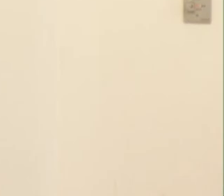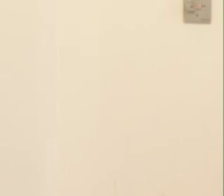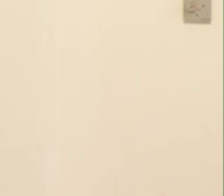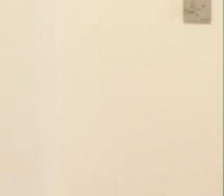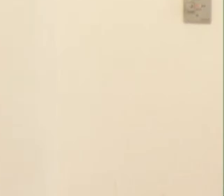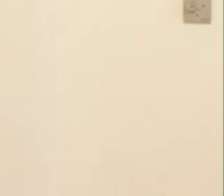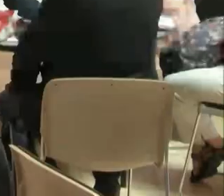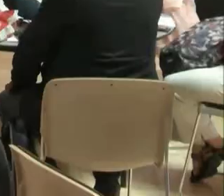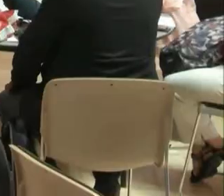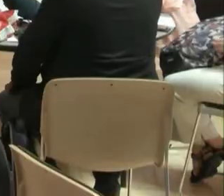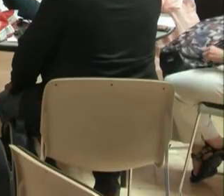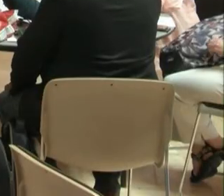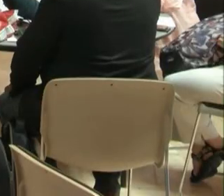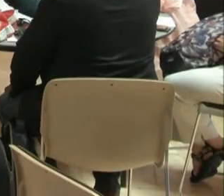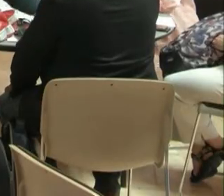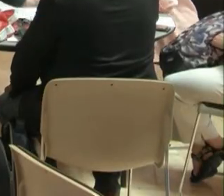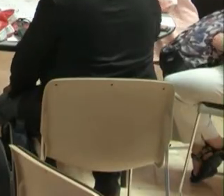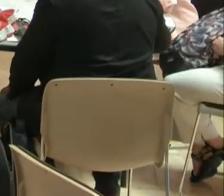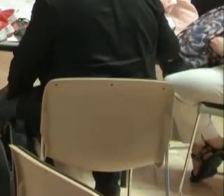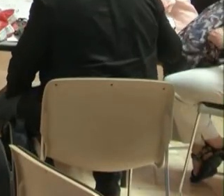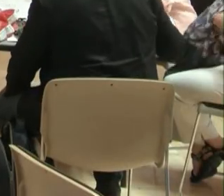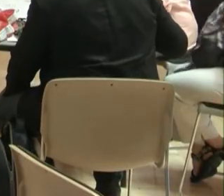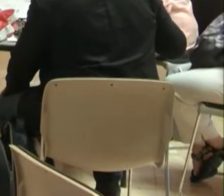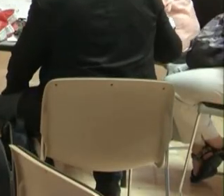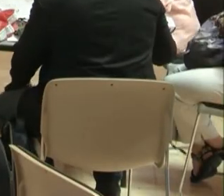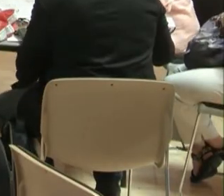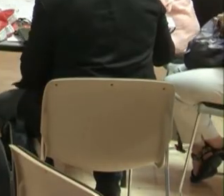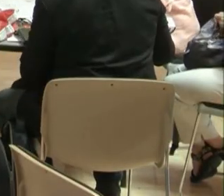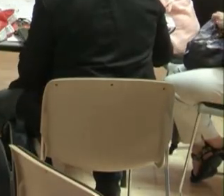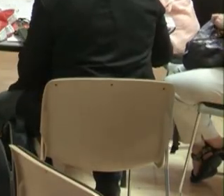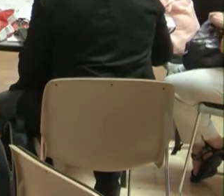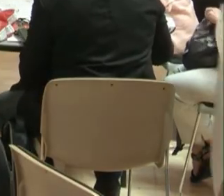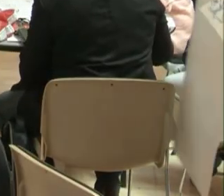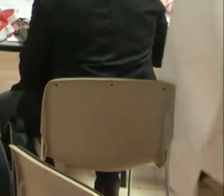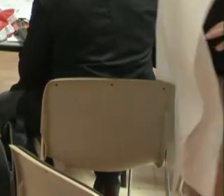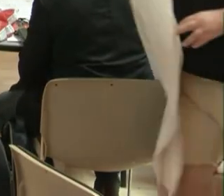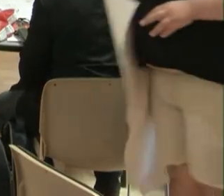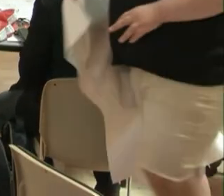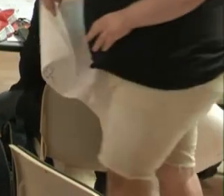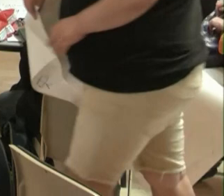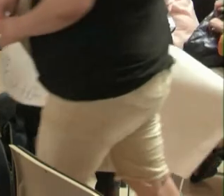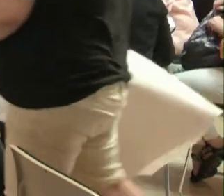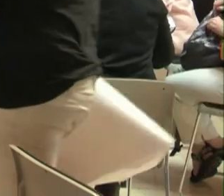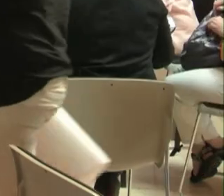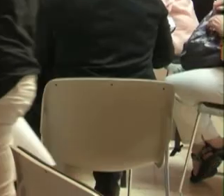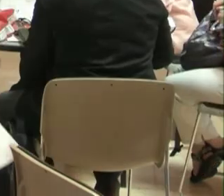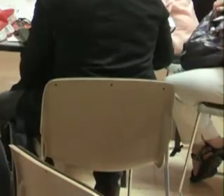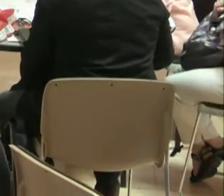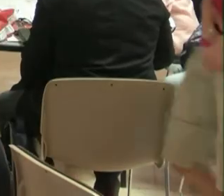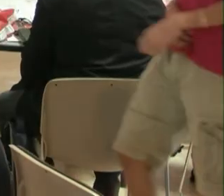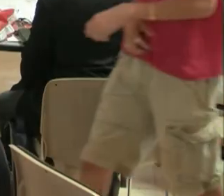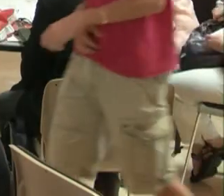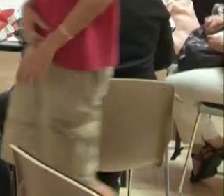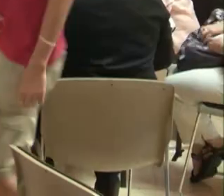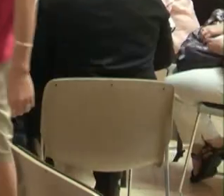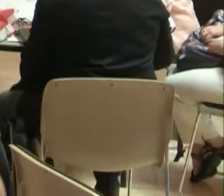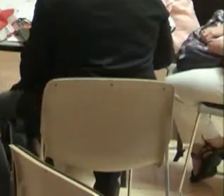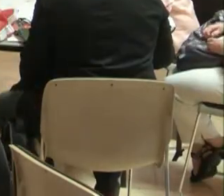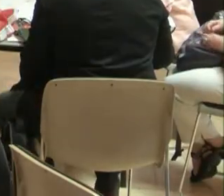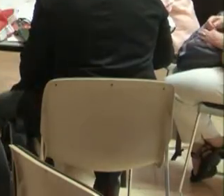speak together about this future that you imagined, and start to find places where there's